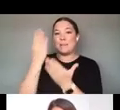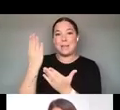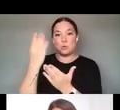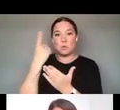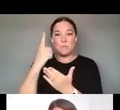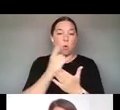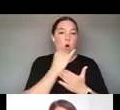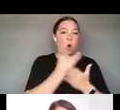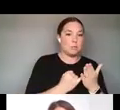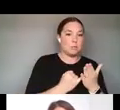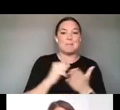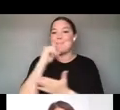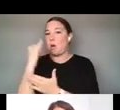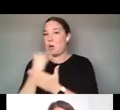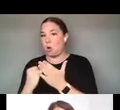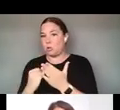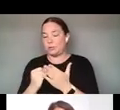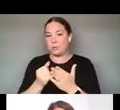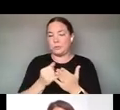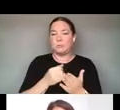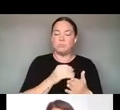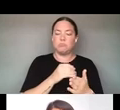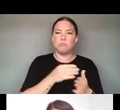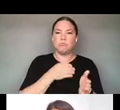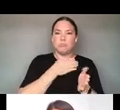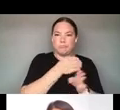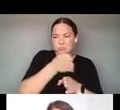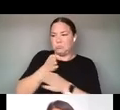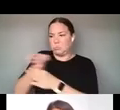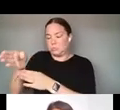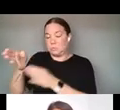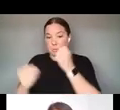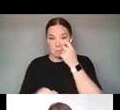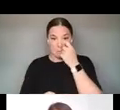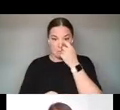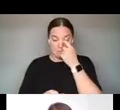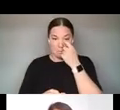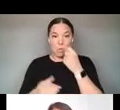SECTORS AND THESE RECOMMENDATIONS ARE ALSO ACCOMPANIED BY 10 COMMISSIONED ESSAYS FROM